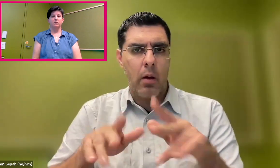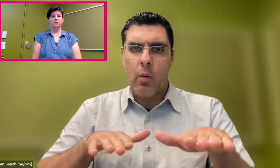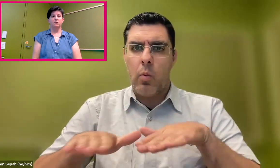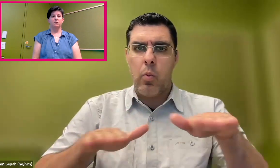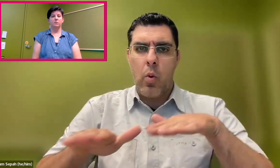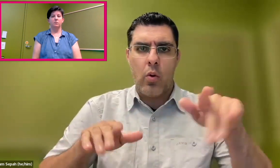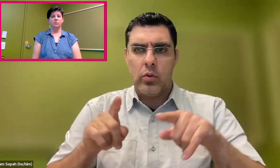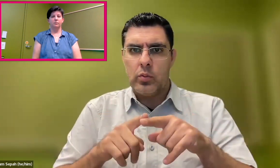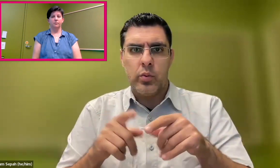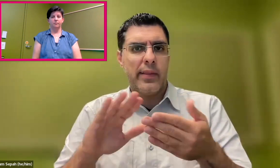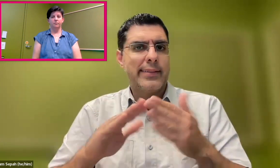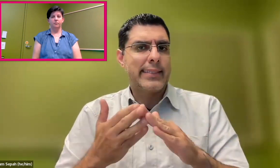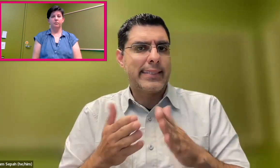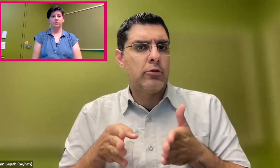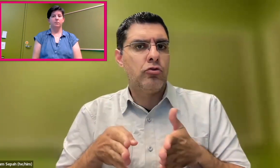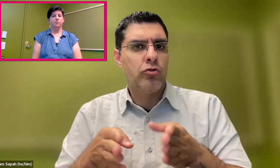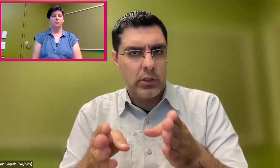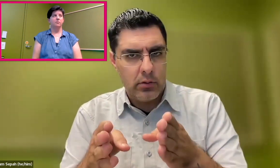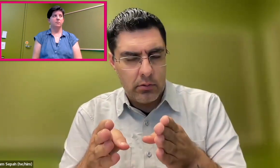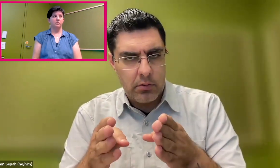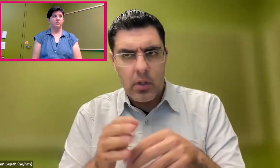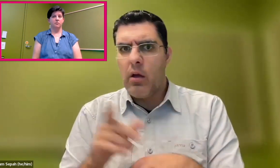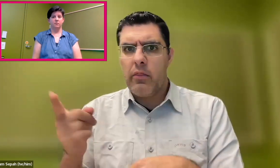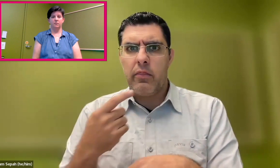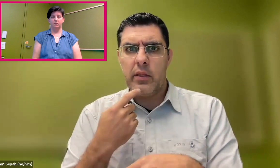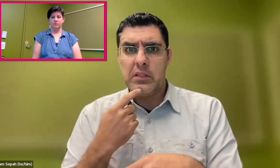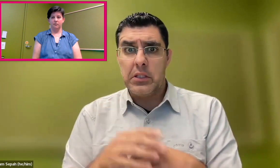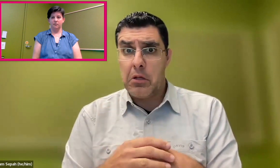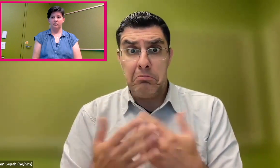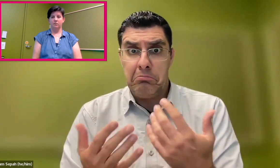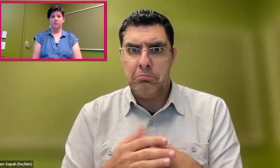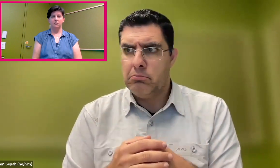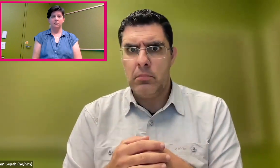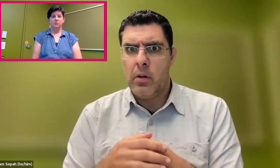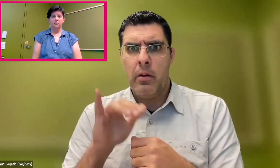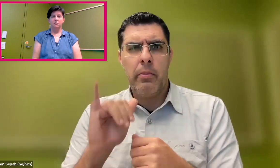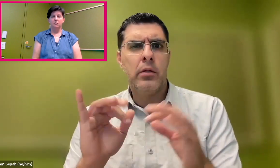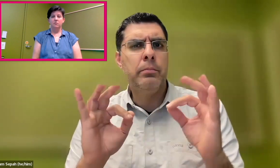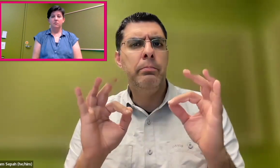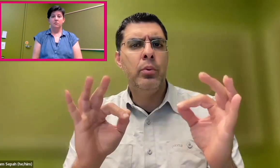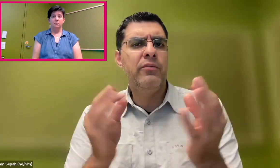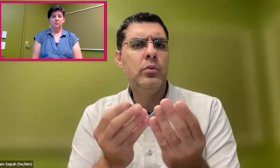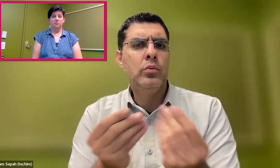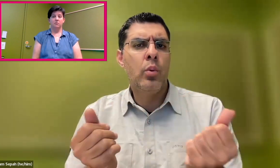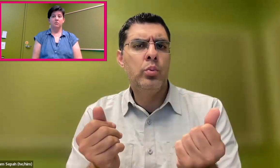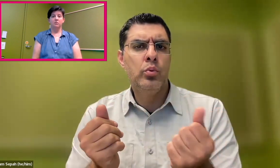would guide blind people so that they were able to navigate a city independently.